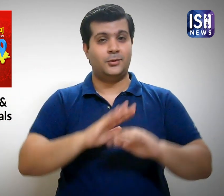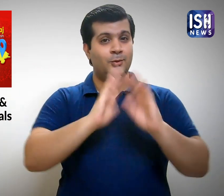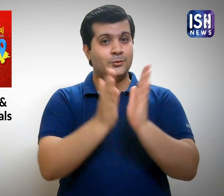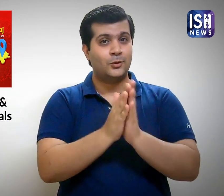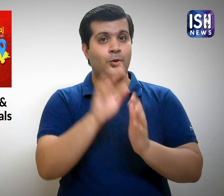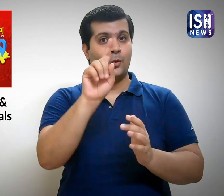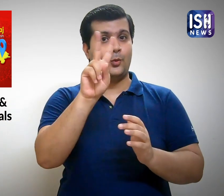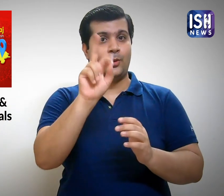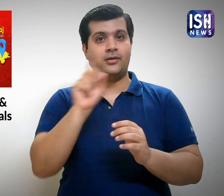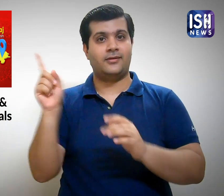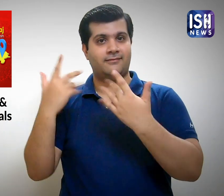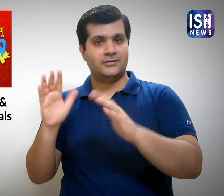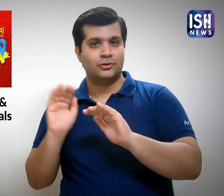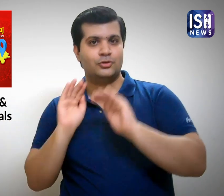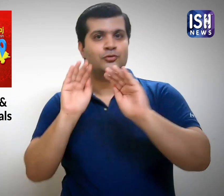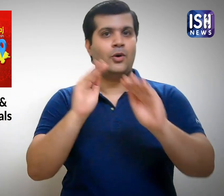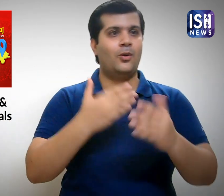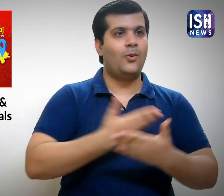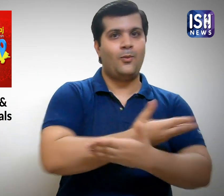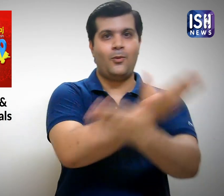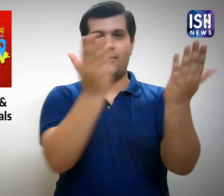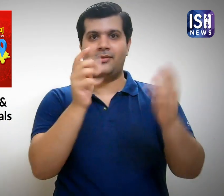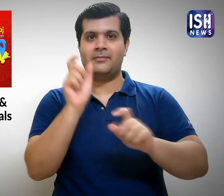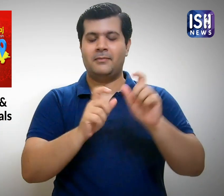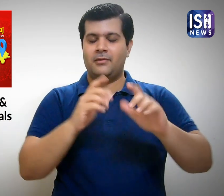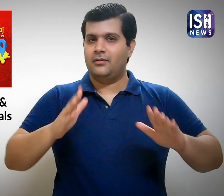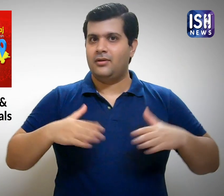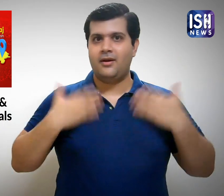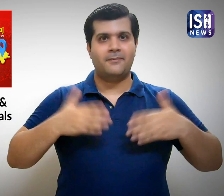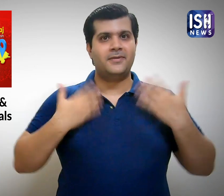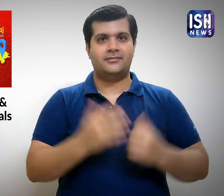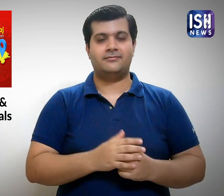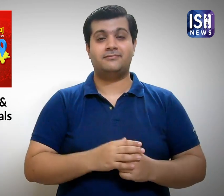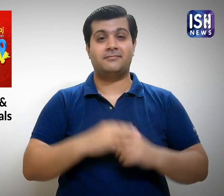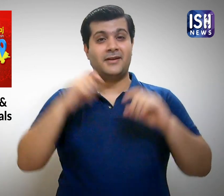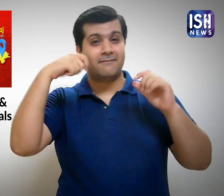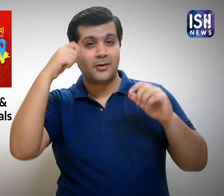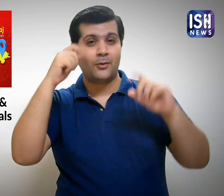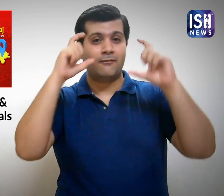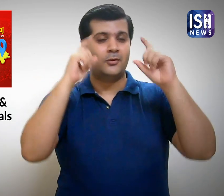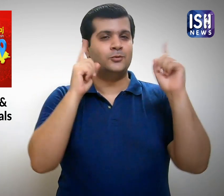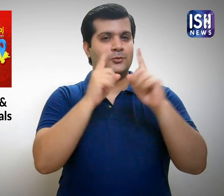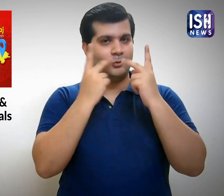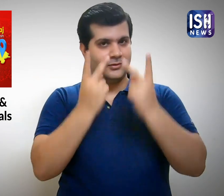They helped a total 120 individuals. Everyone was very happy. Here are a few images and video clips.